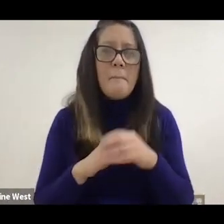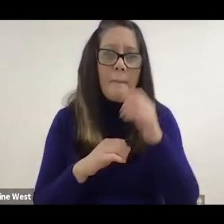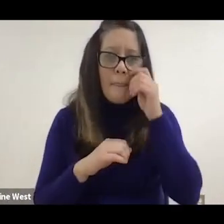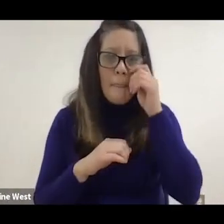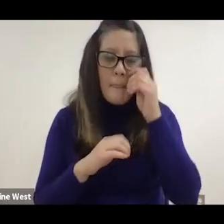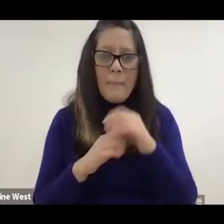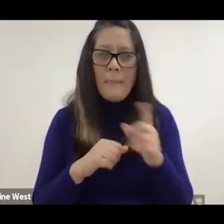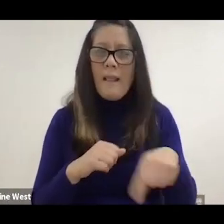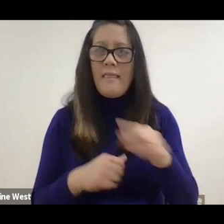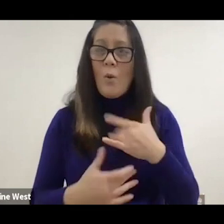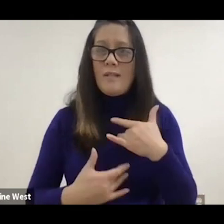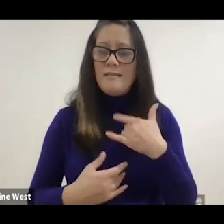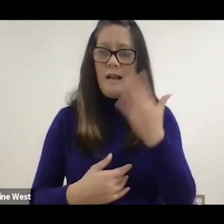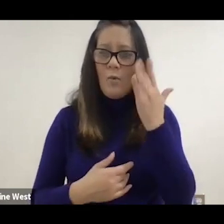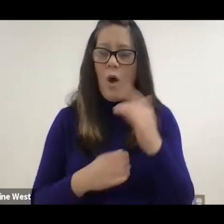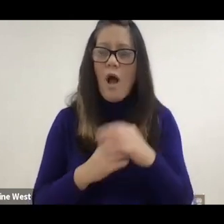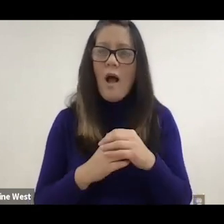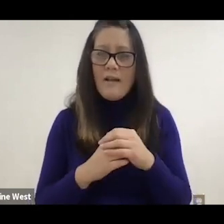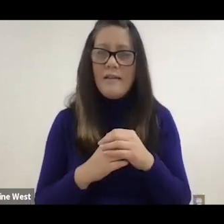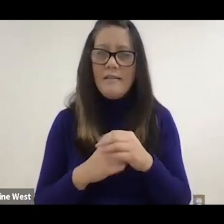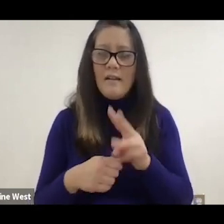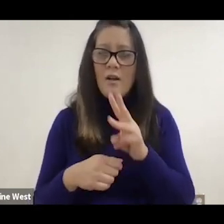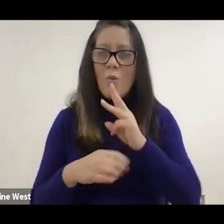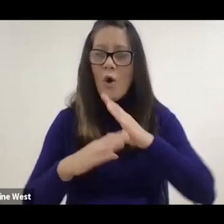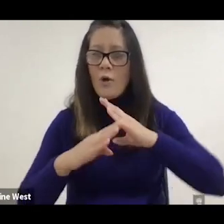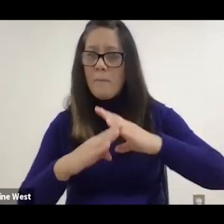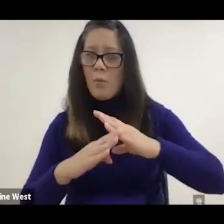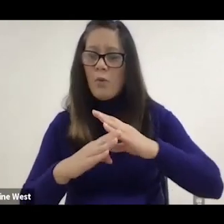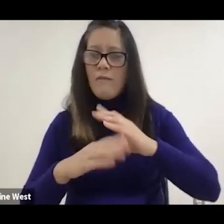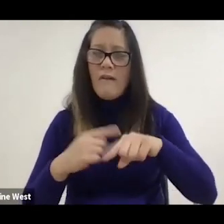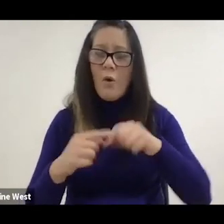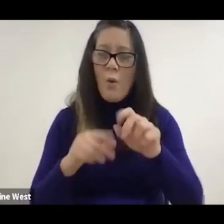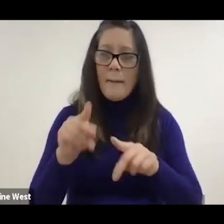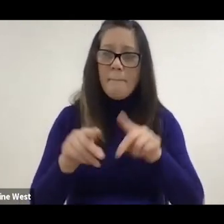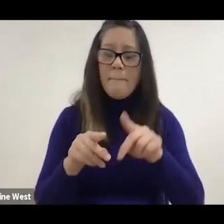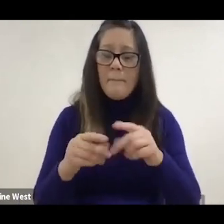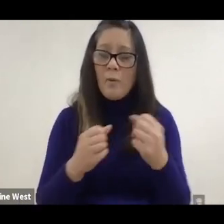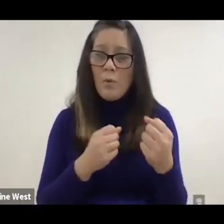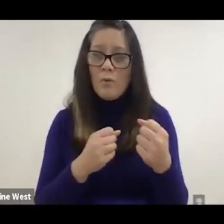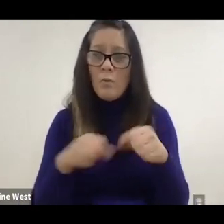So when people drive the electric scooters and leave them in the parking